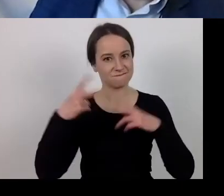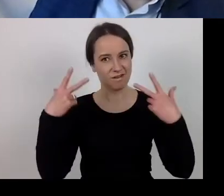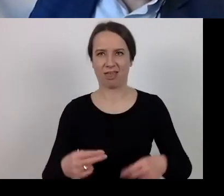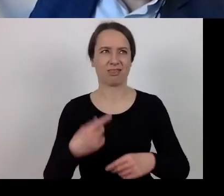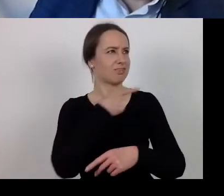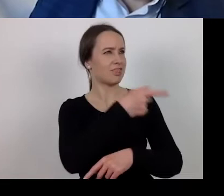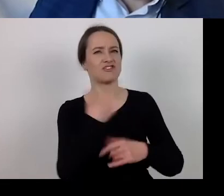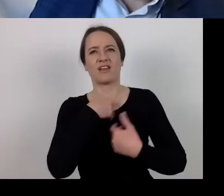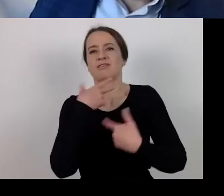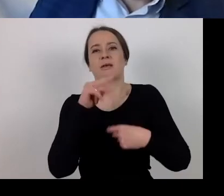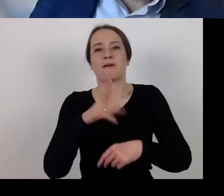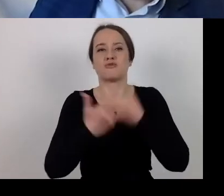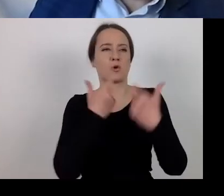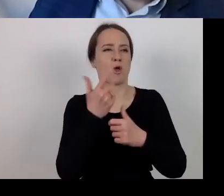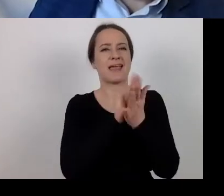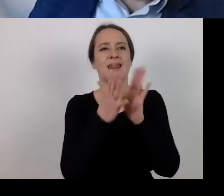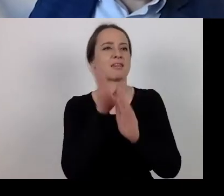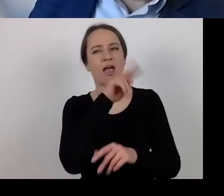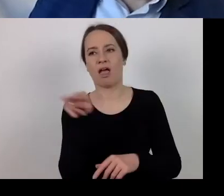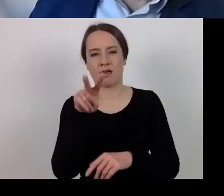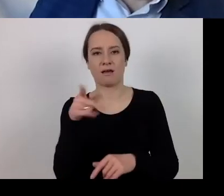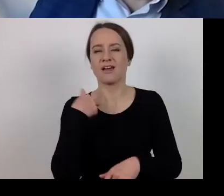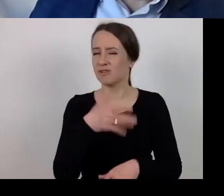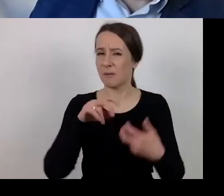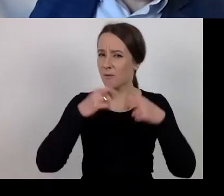It is not too difficult. I will address this in a moment.